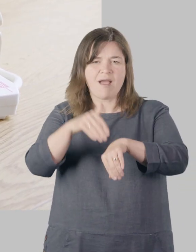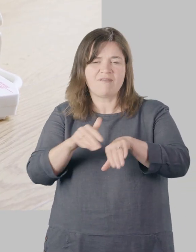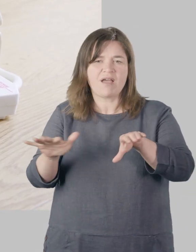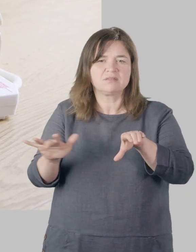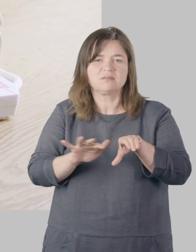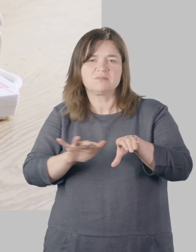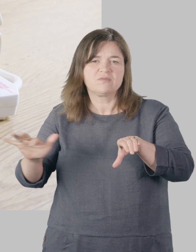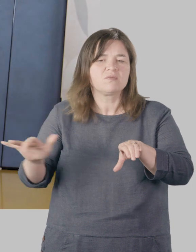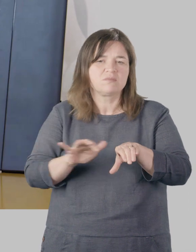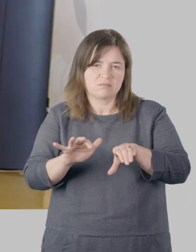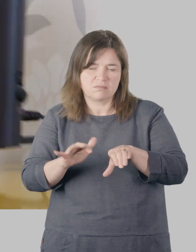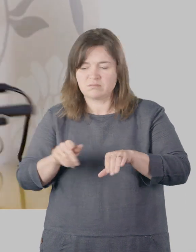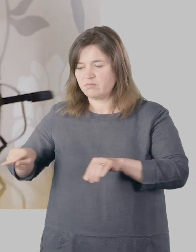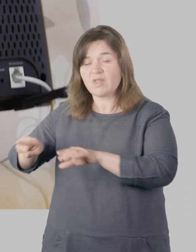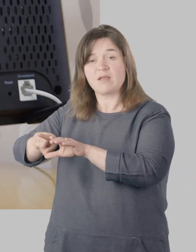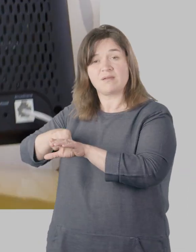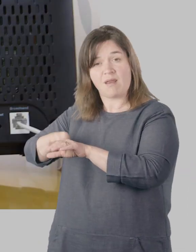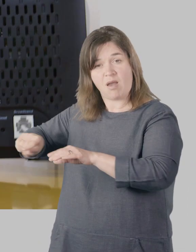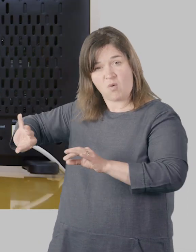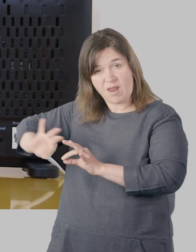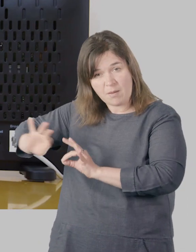Please don't use a mains extension lead as this will affect your Wi-Fi kits performance.